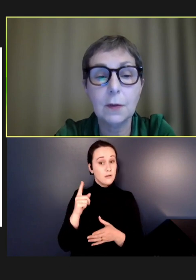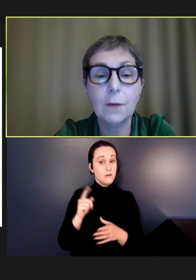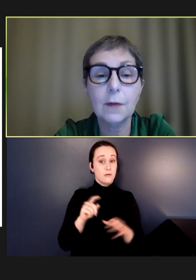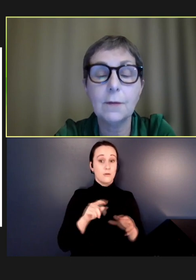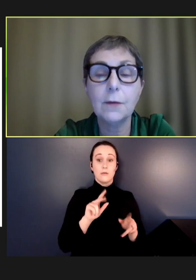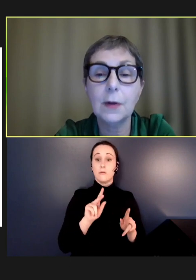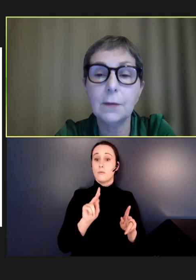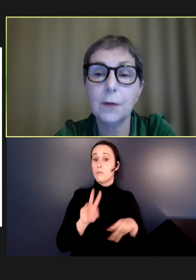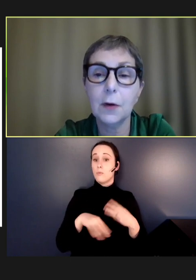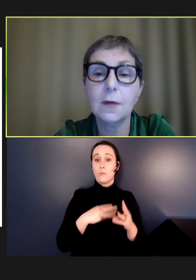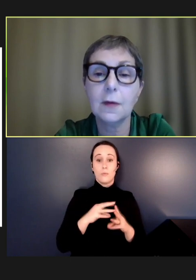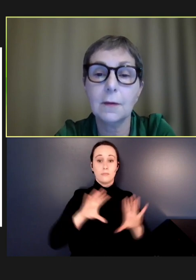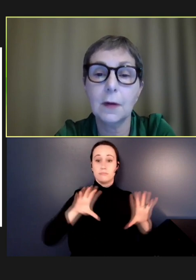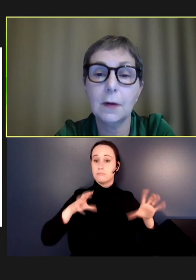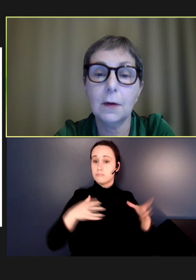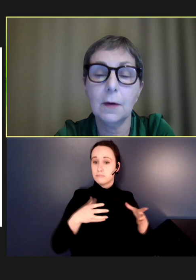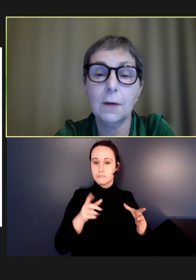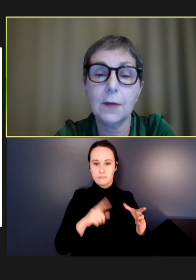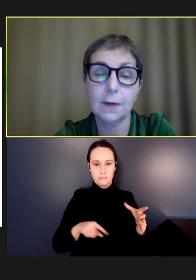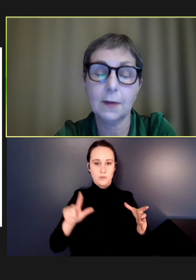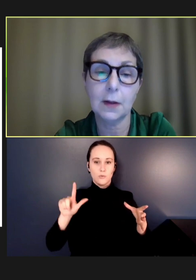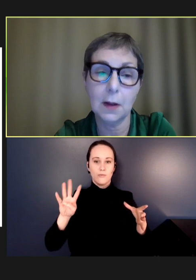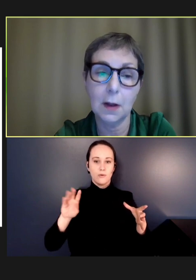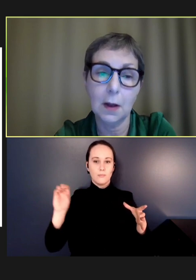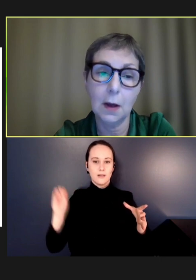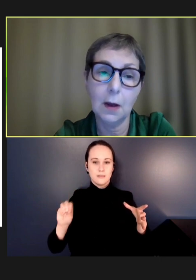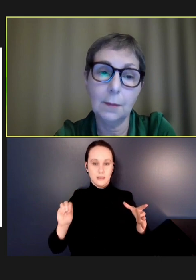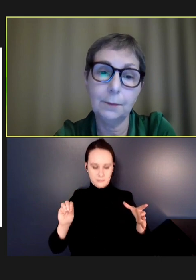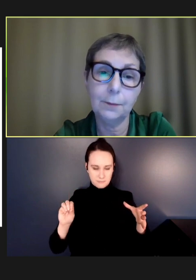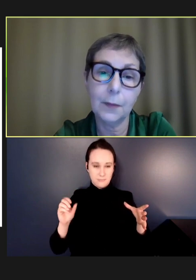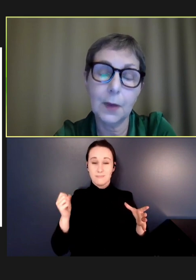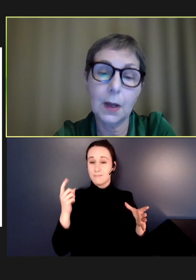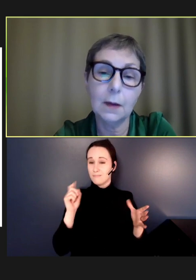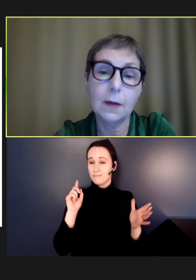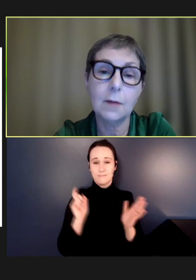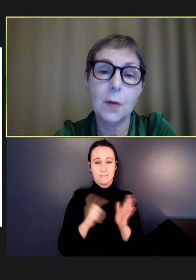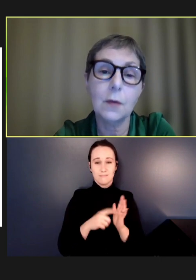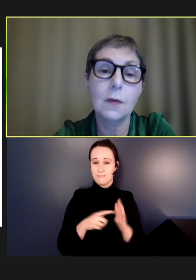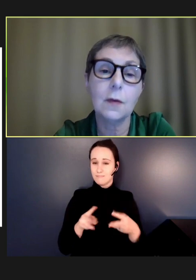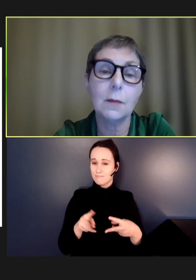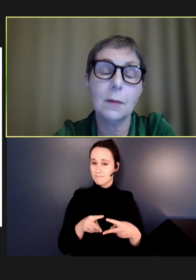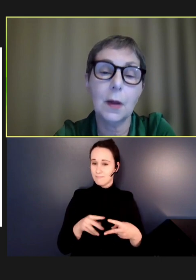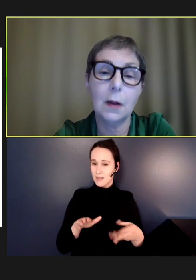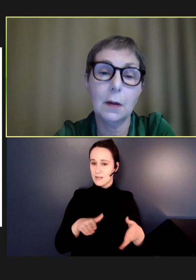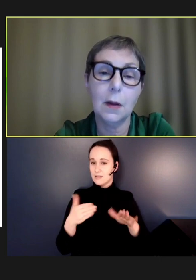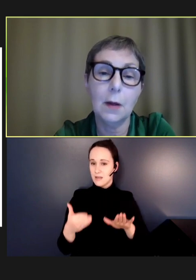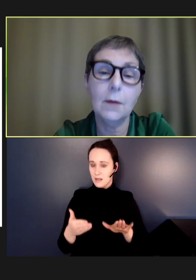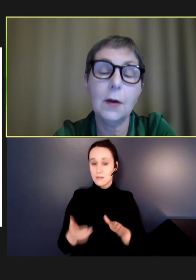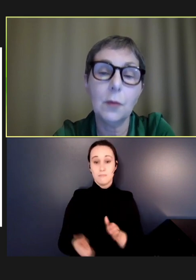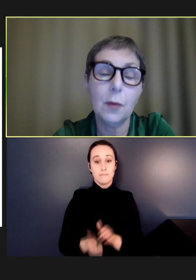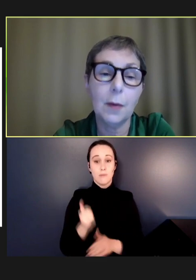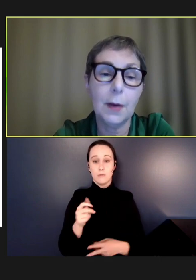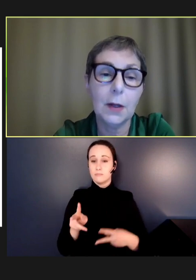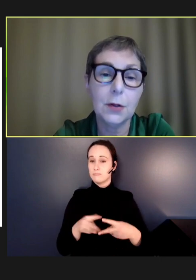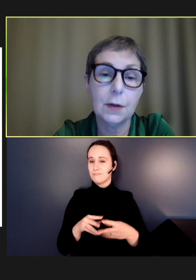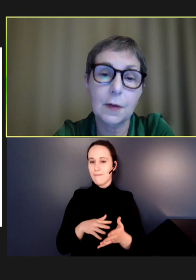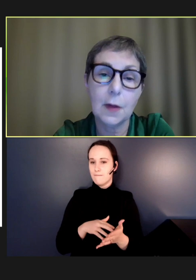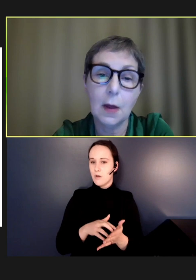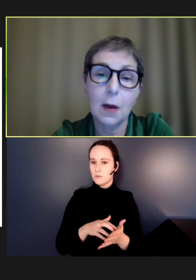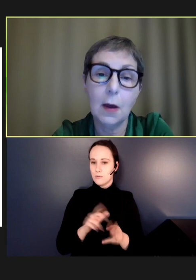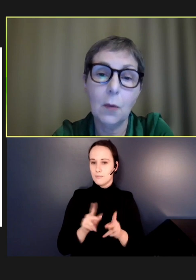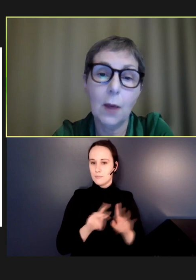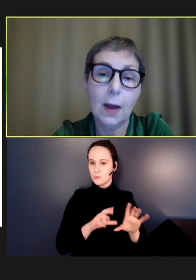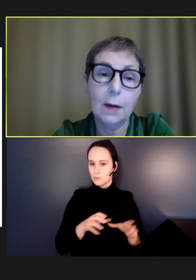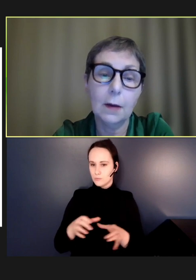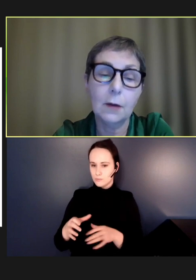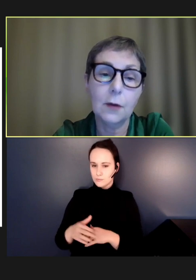we've got this real focus of deaths in these most vulnerable populations where countries